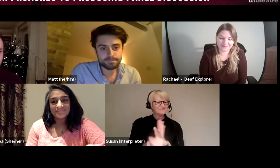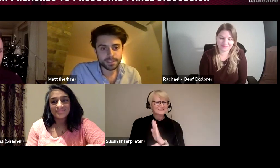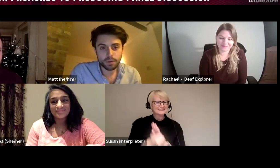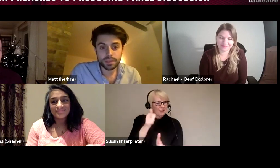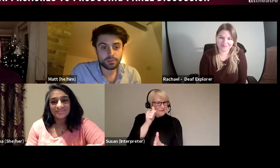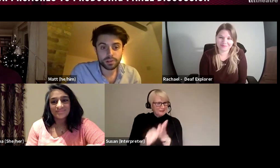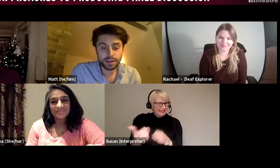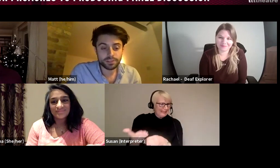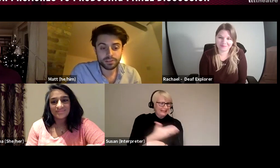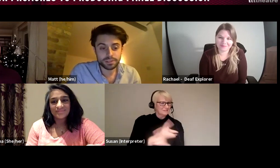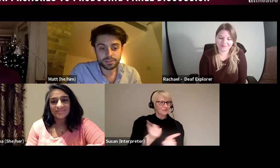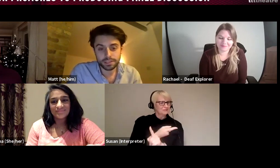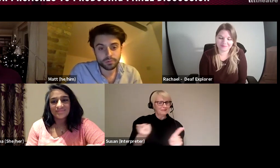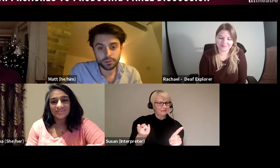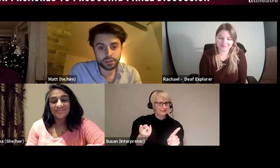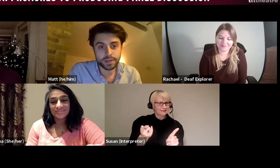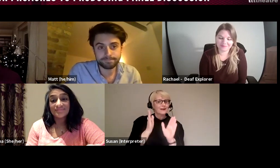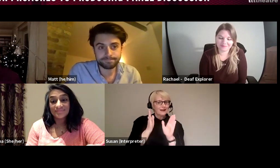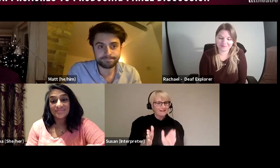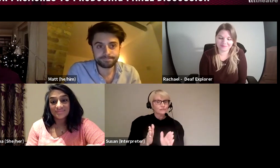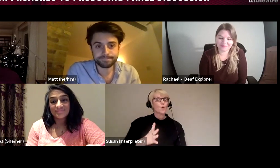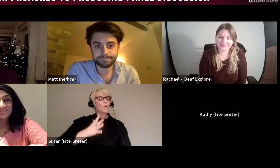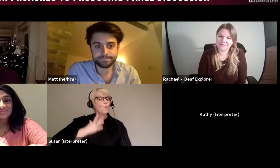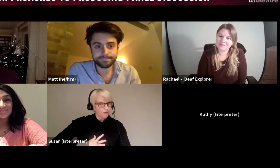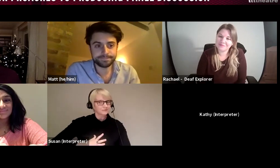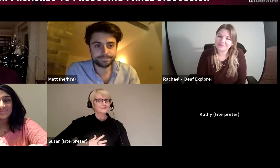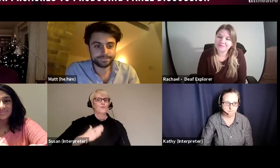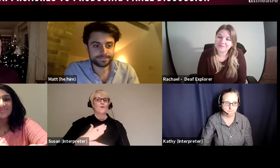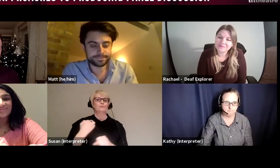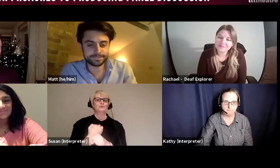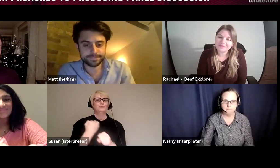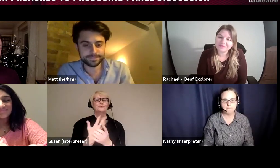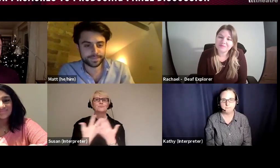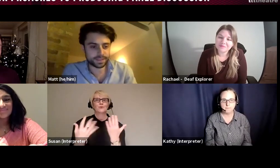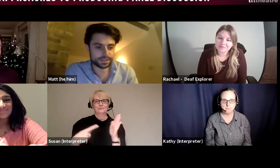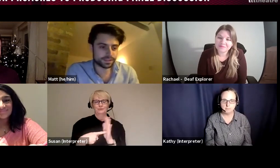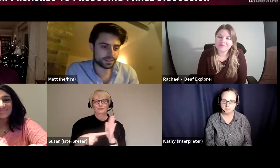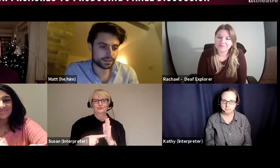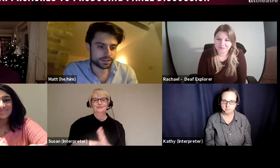So I think all you have to do is to want to do it. ALEX: Absolutely. Yes. Very much these are skills